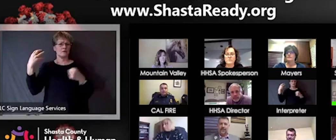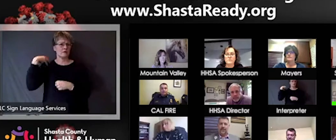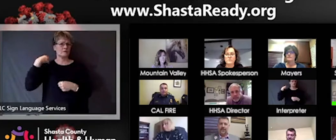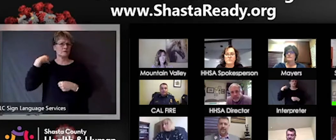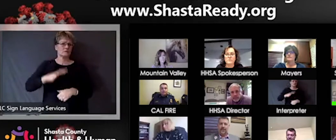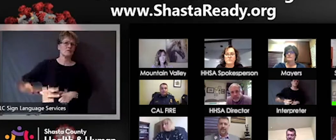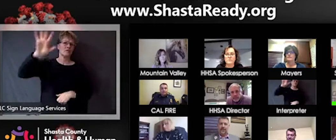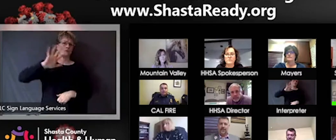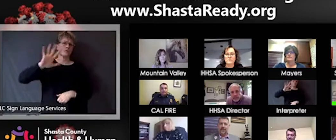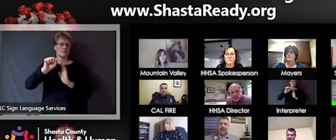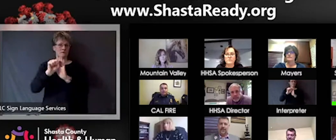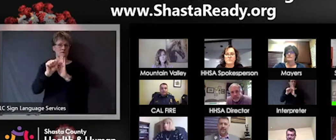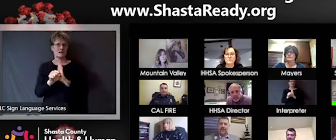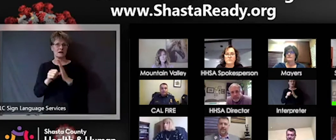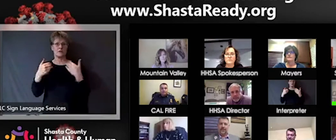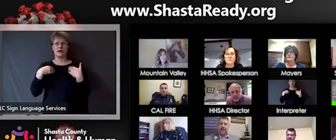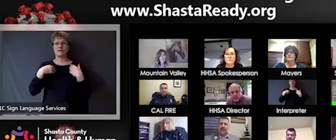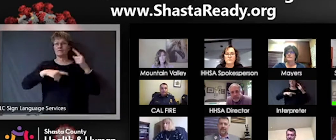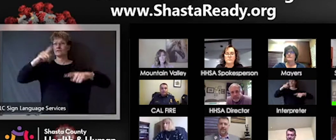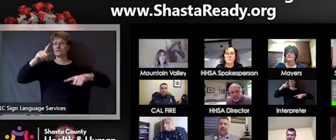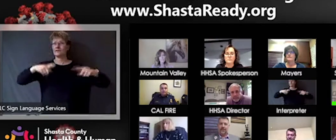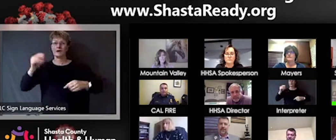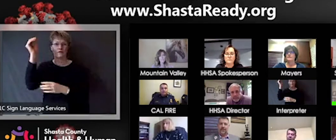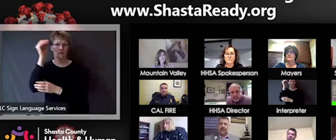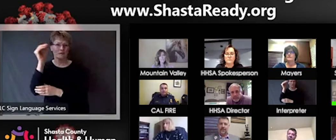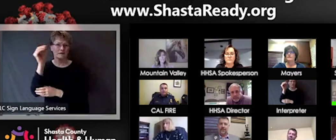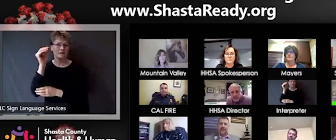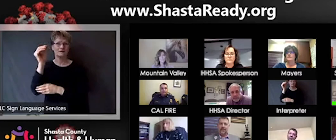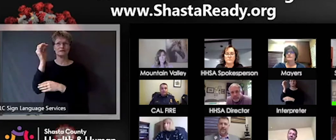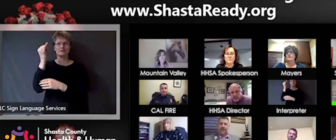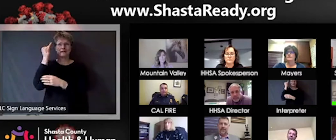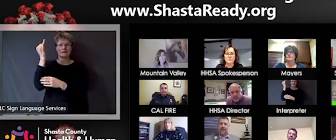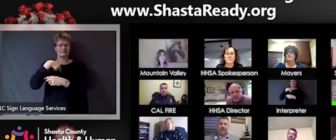of opinions and trying to come up with the best strategies. The State Health